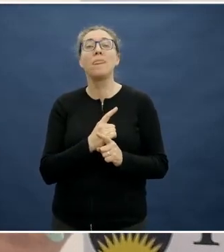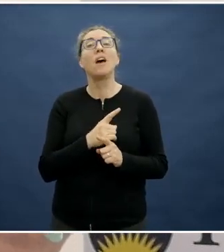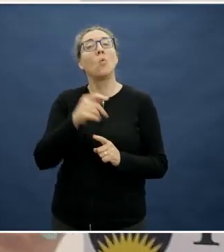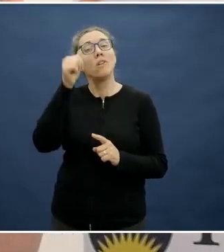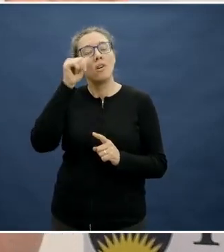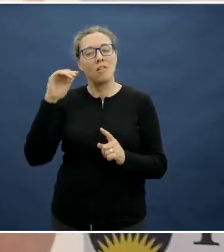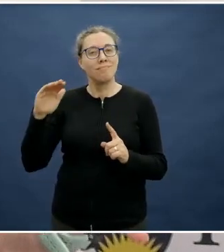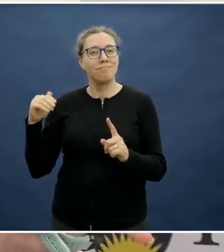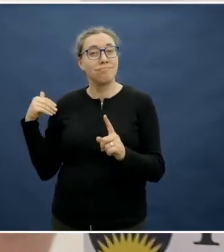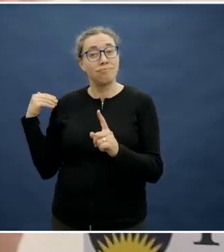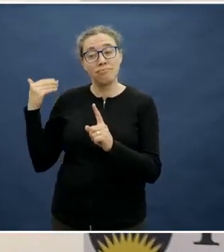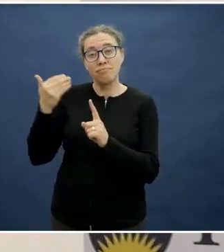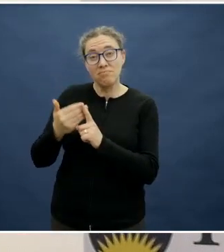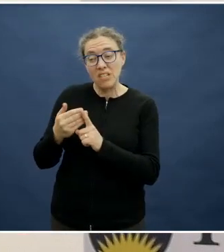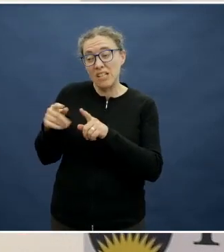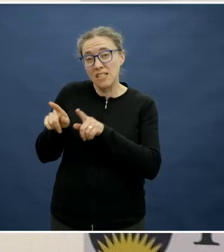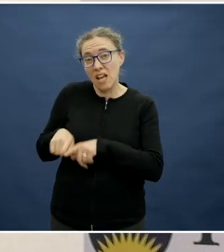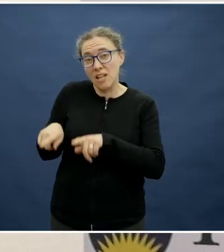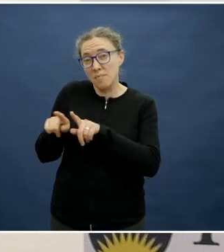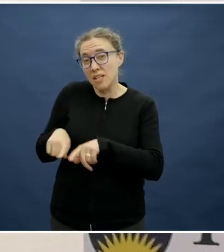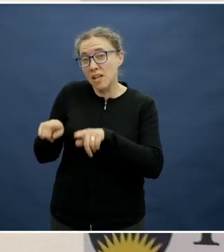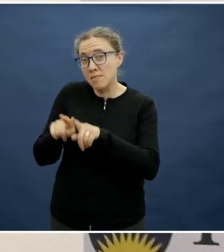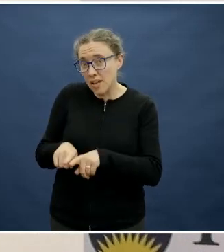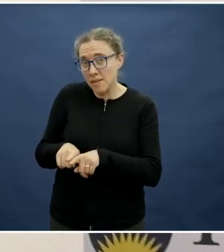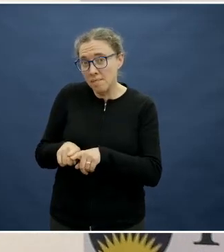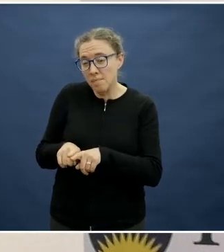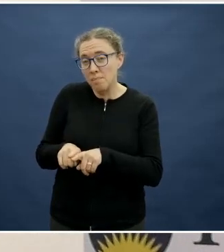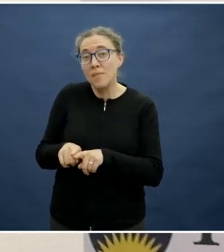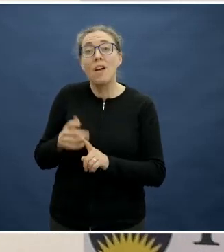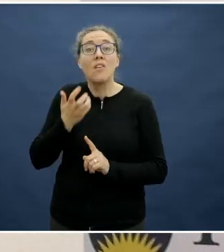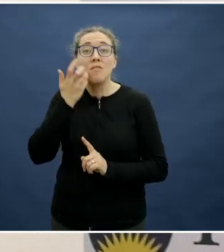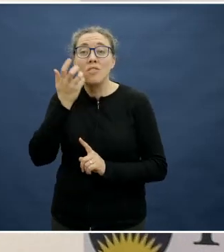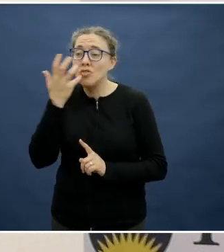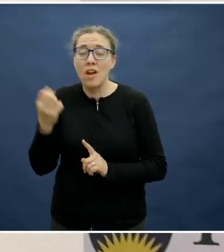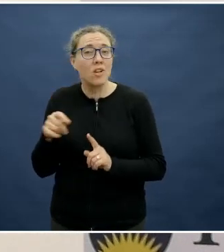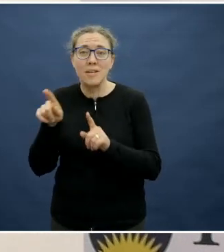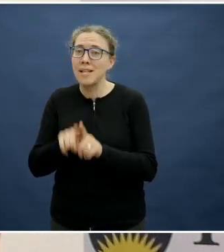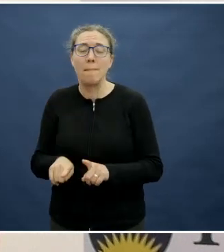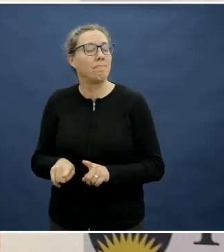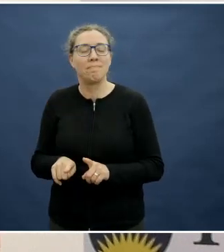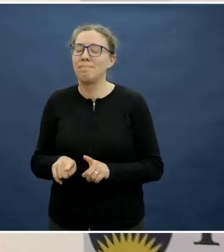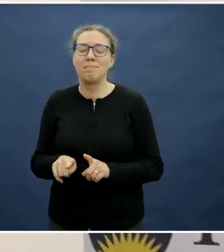way before doesn't mean we have to do that in terms of the way we approach nutrition